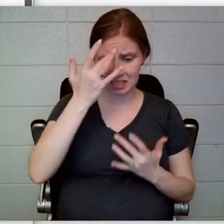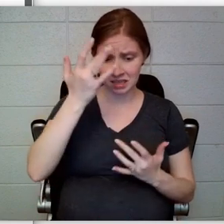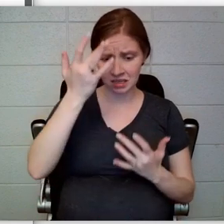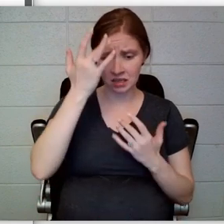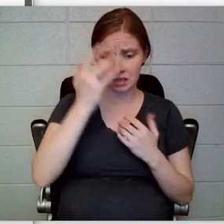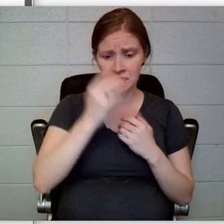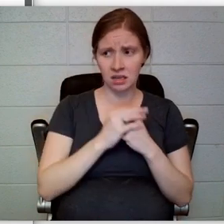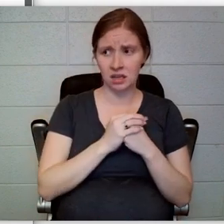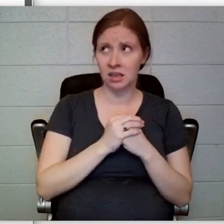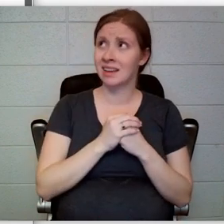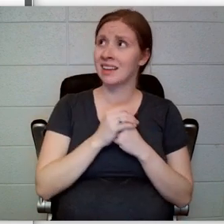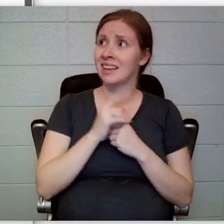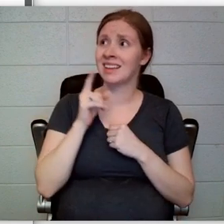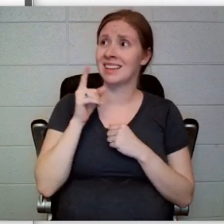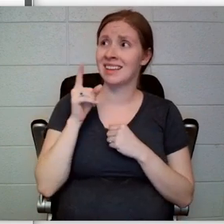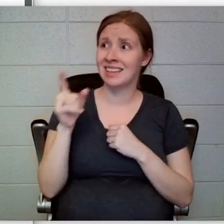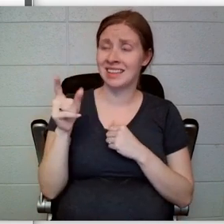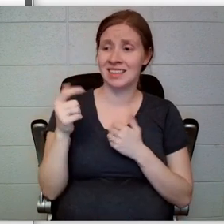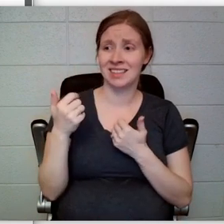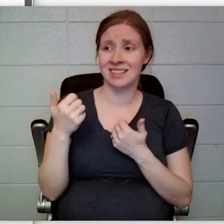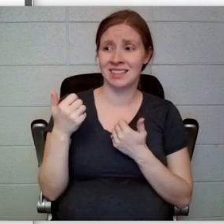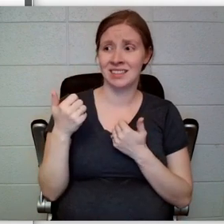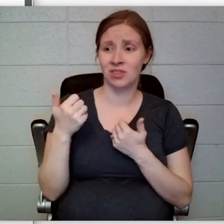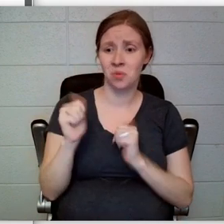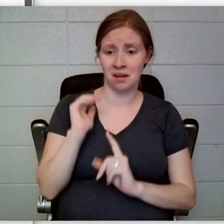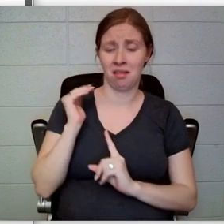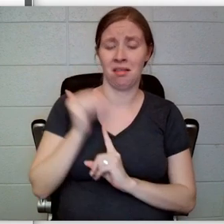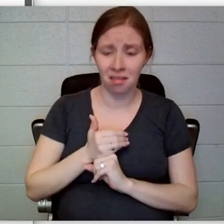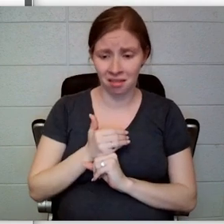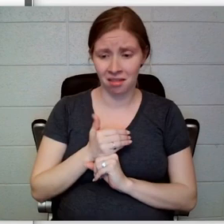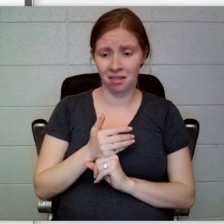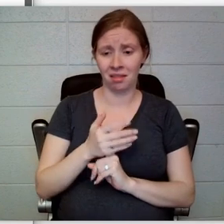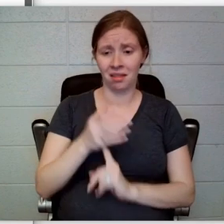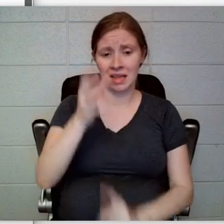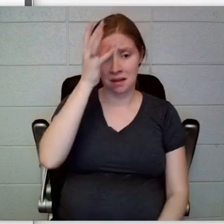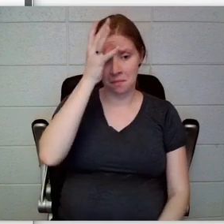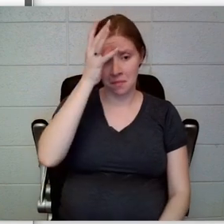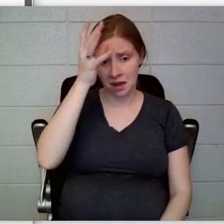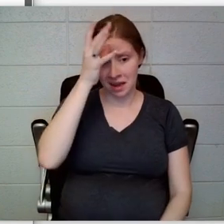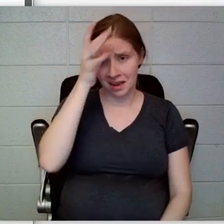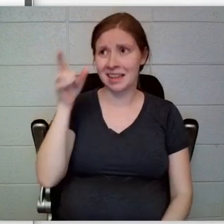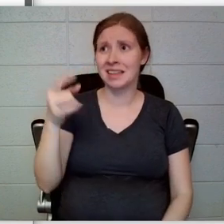Count Olaf acting in loco parentis and announcing himself as their father, but to